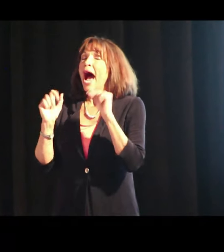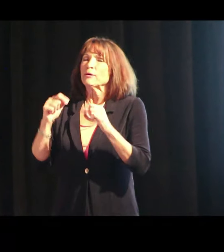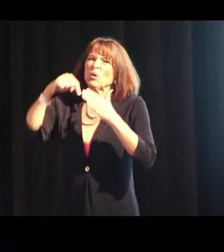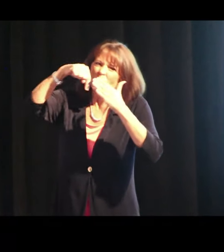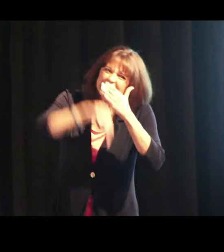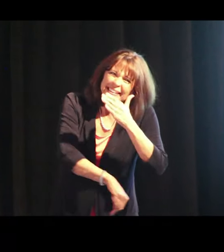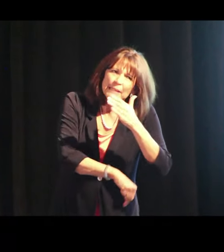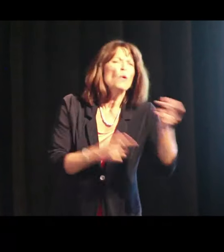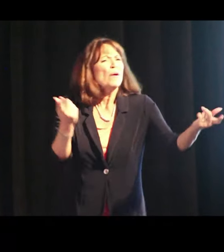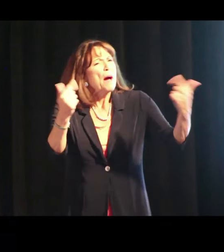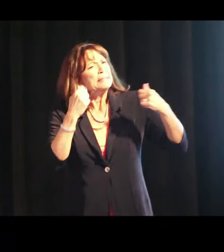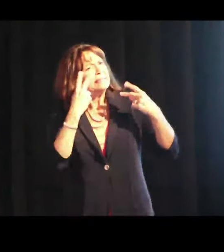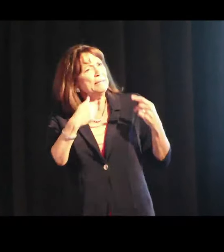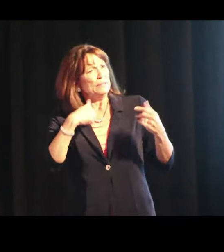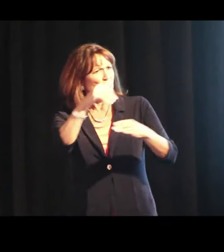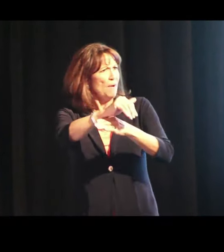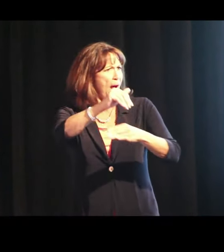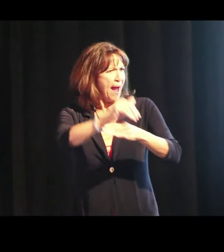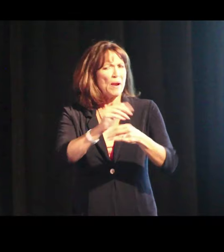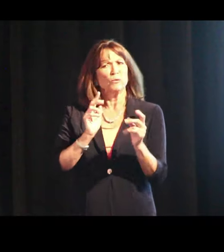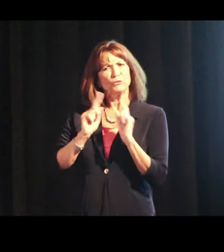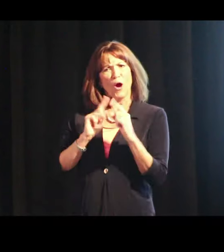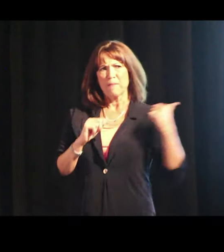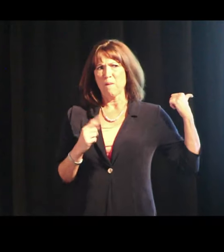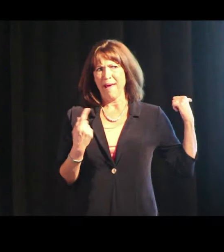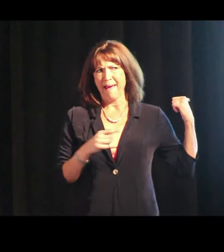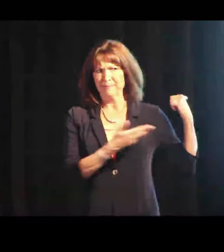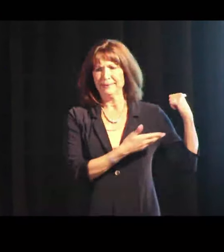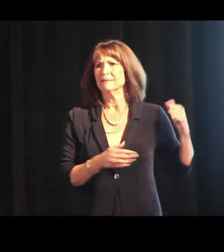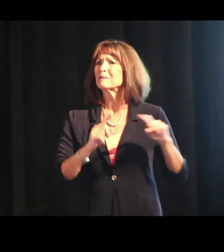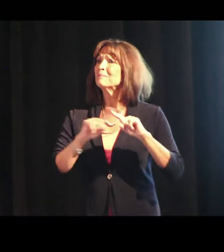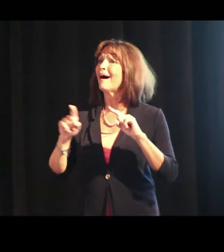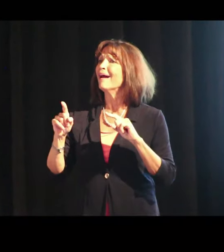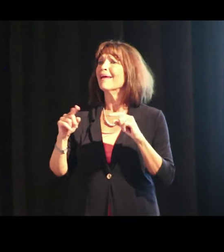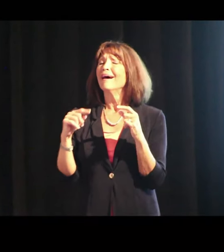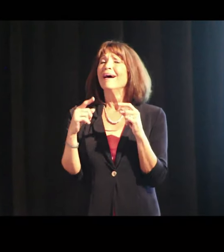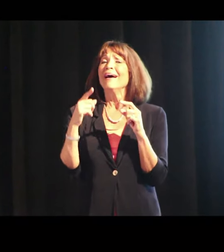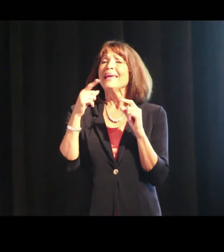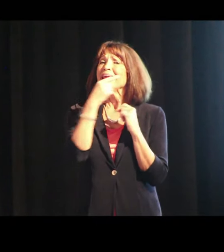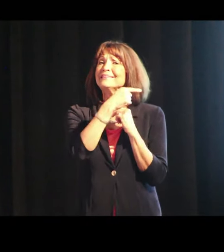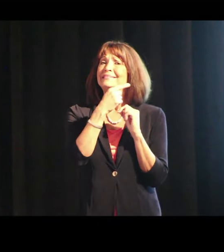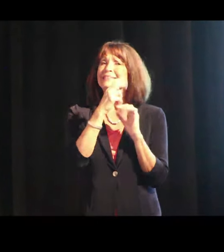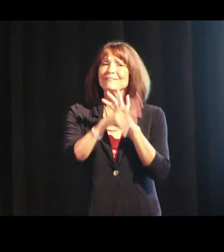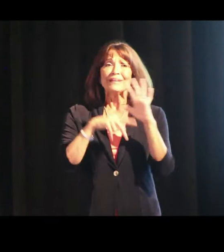And, uh, his videotape,